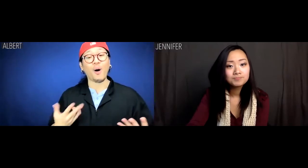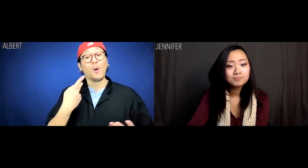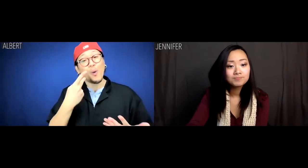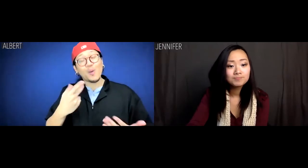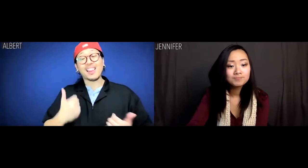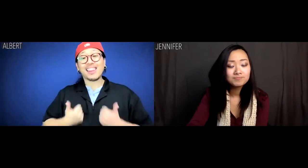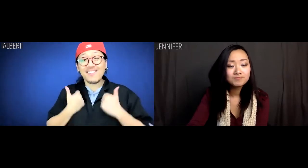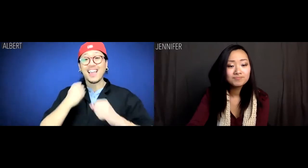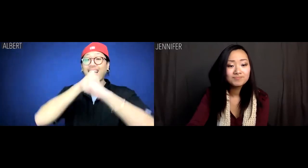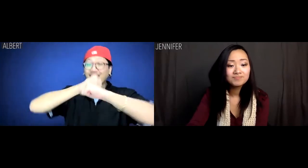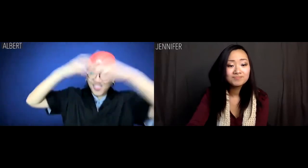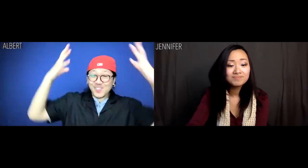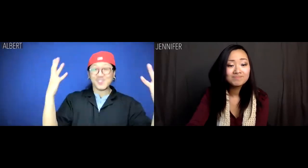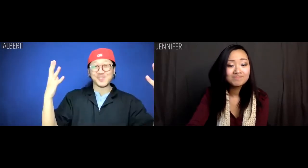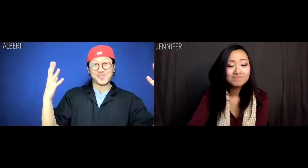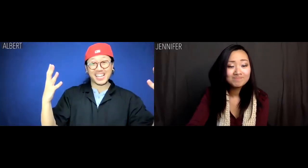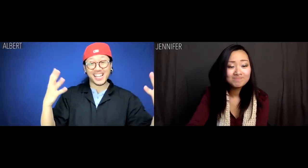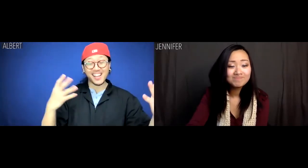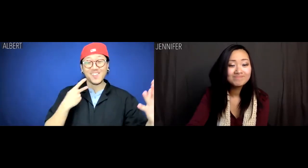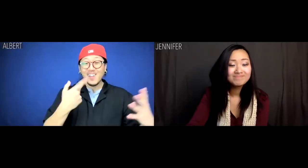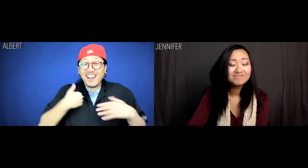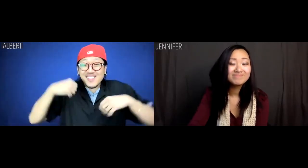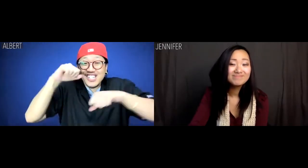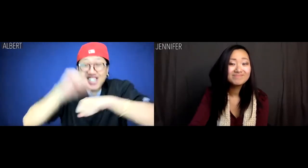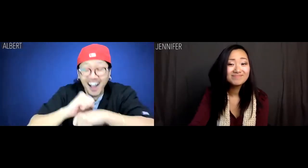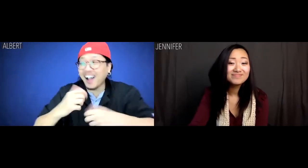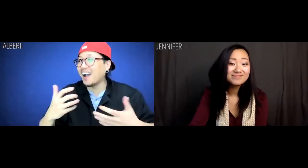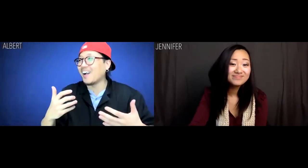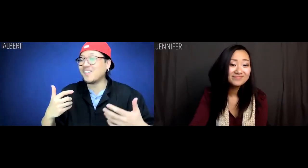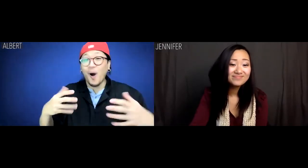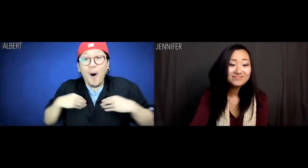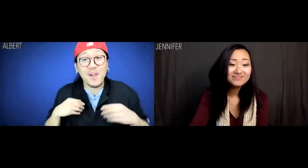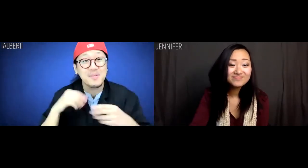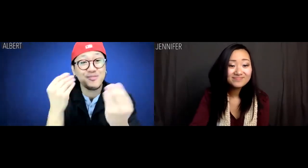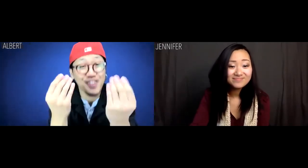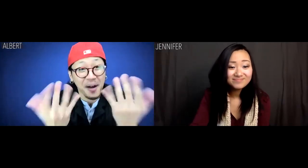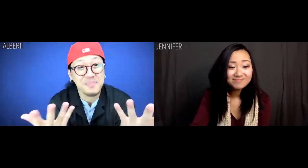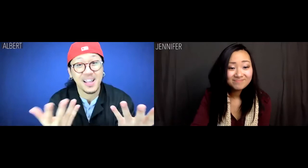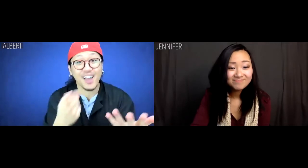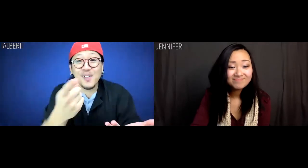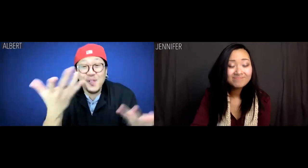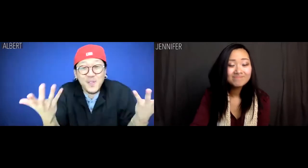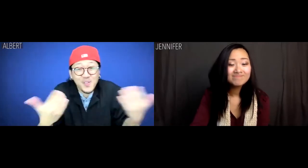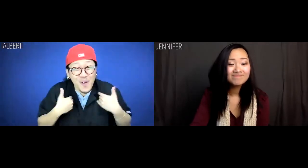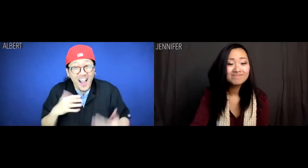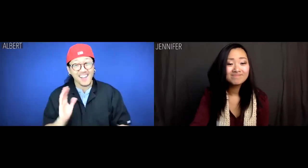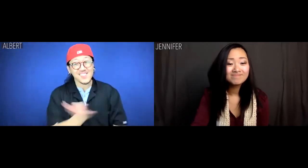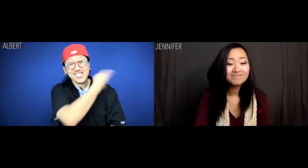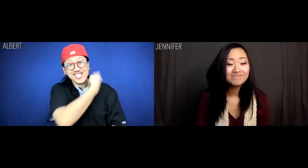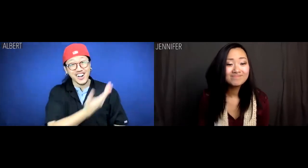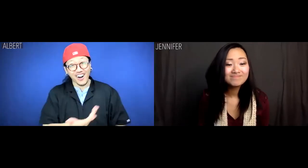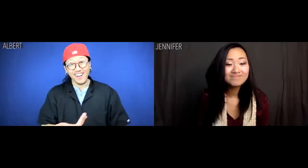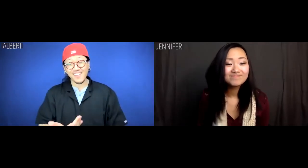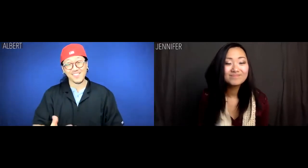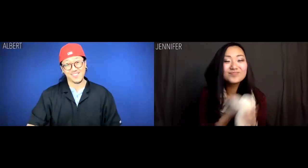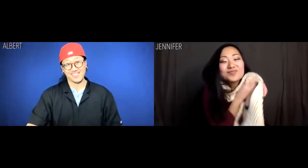We're living the dream! We have jobs. We own property. You have scarves.